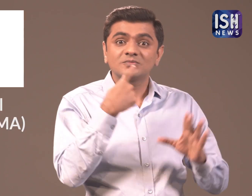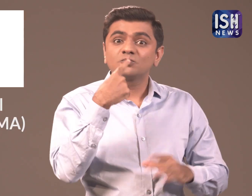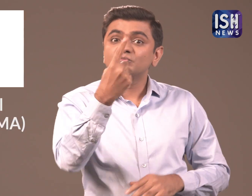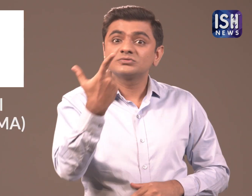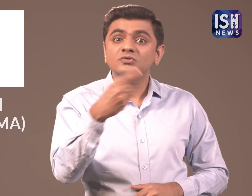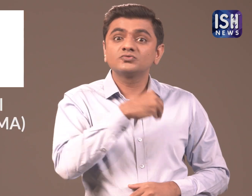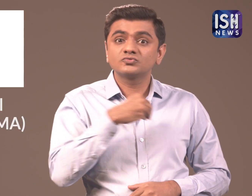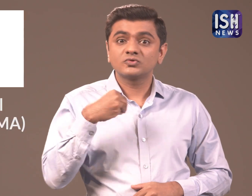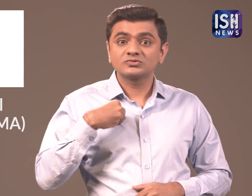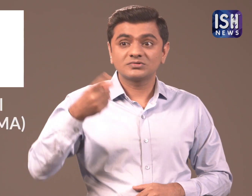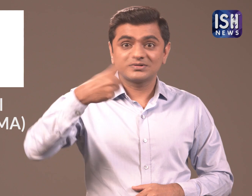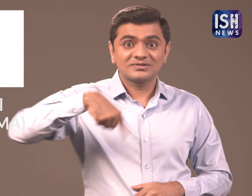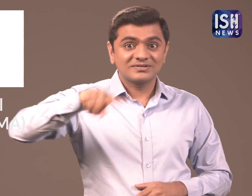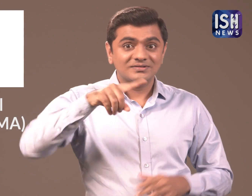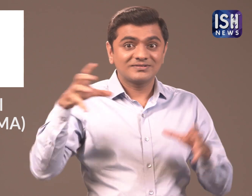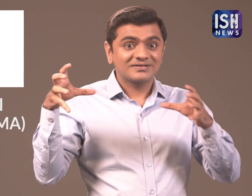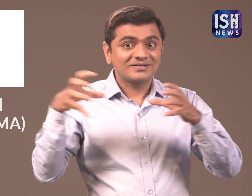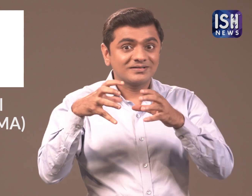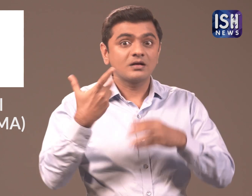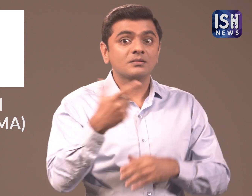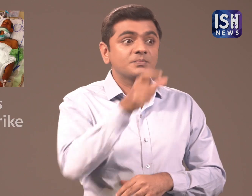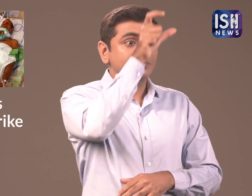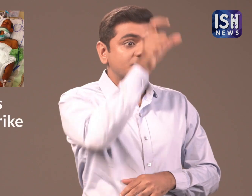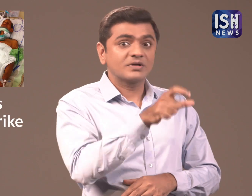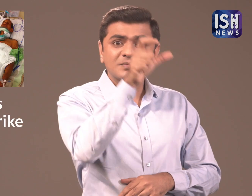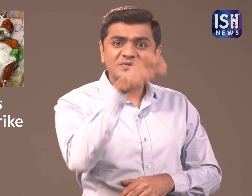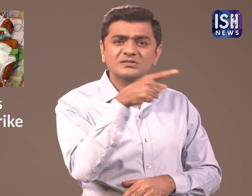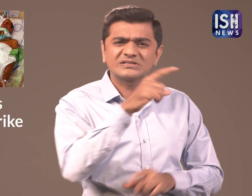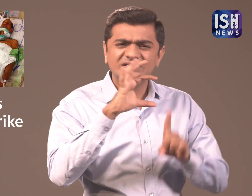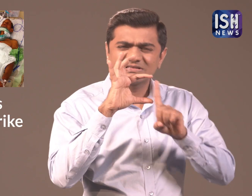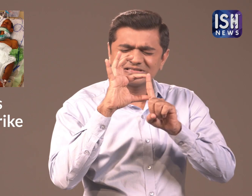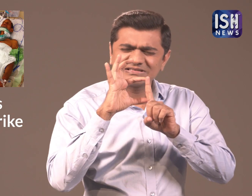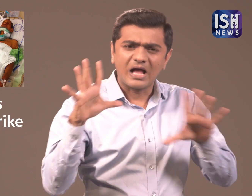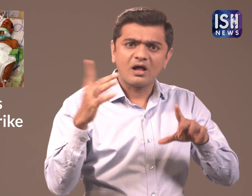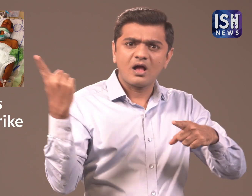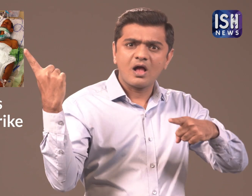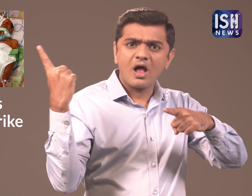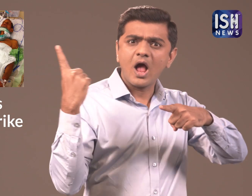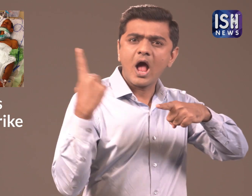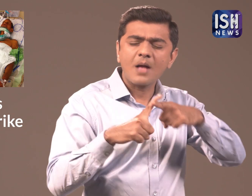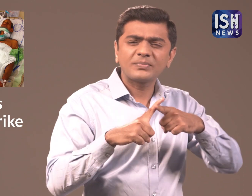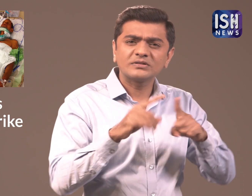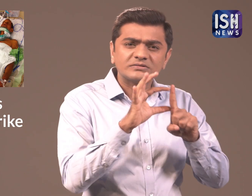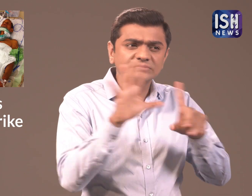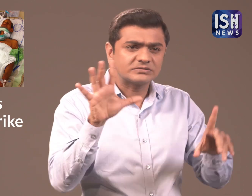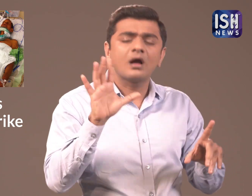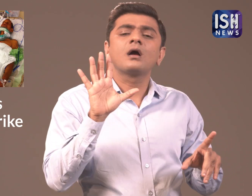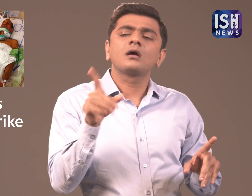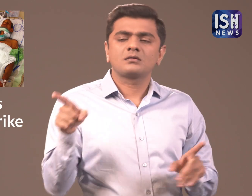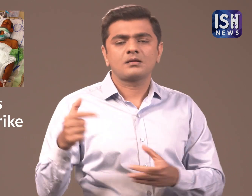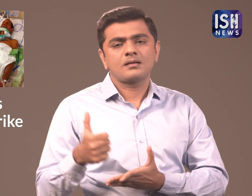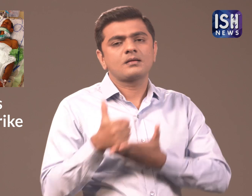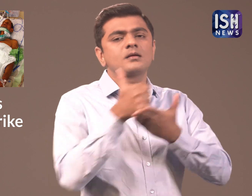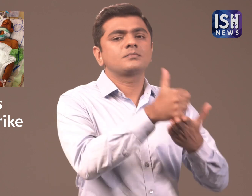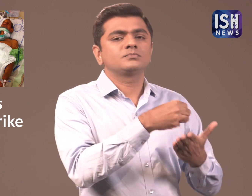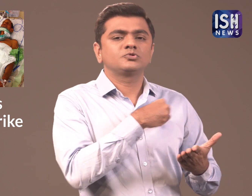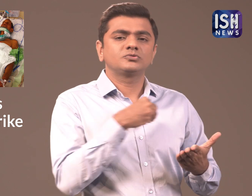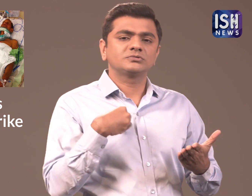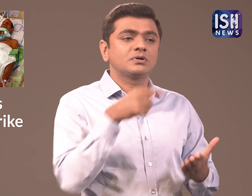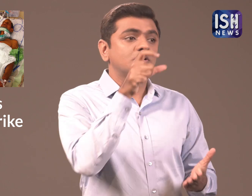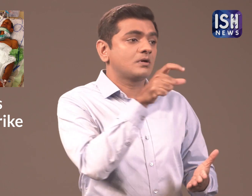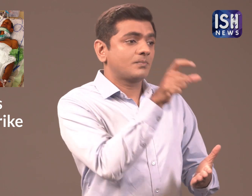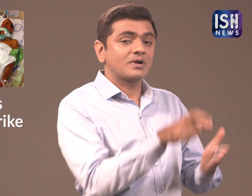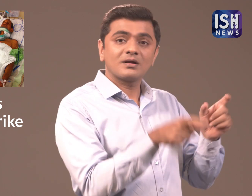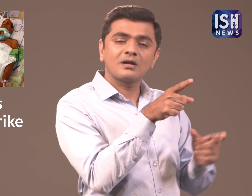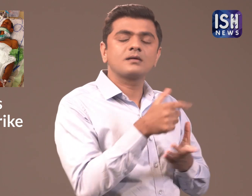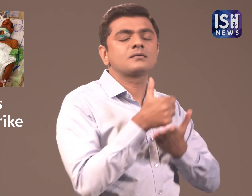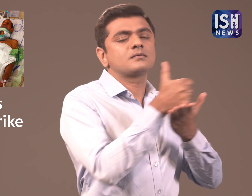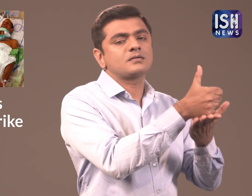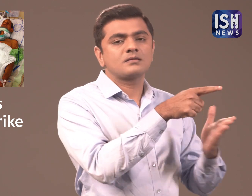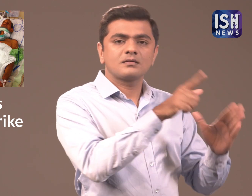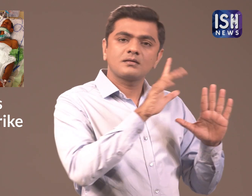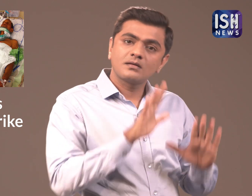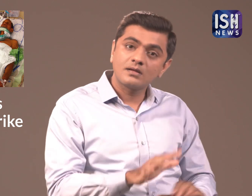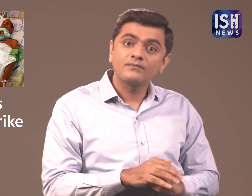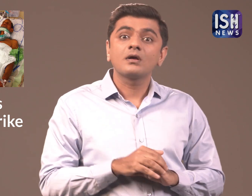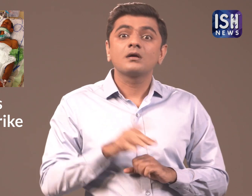They said that doctors will only help if any one is in extreme danger.